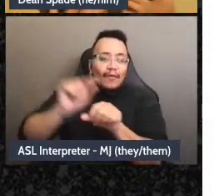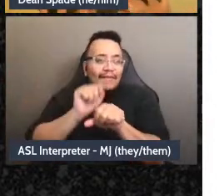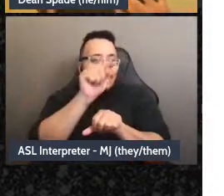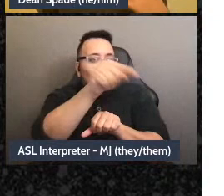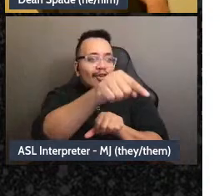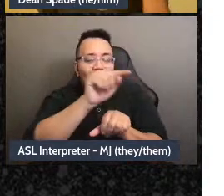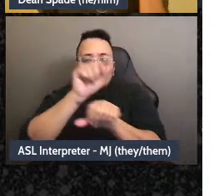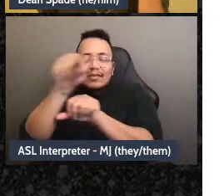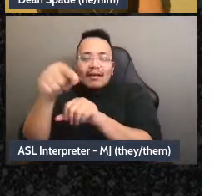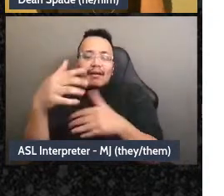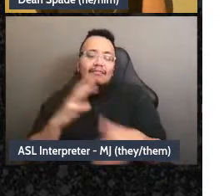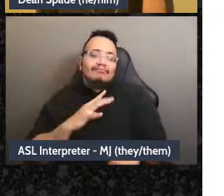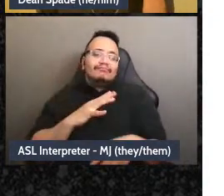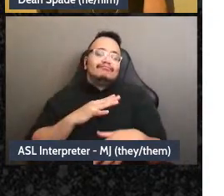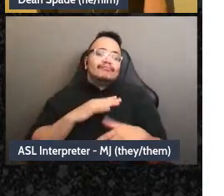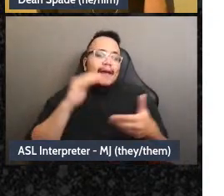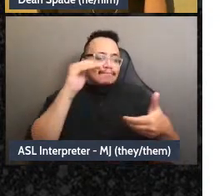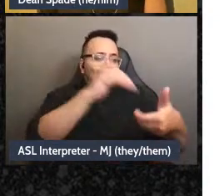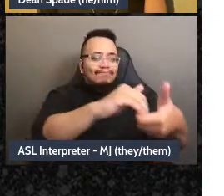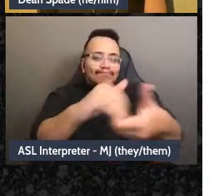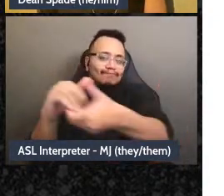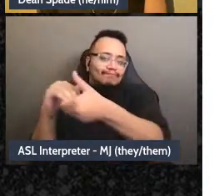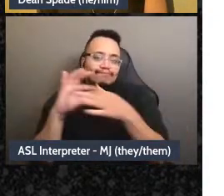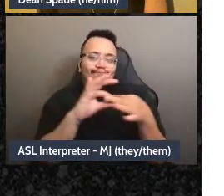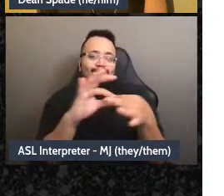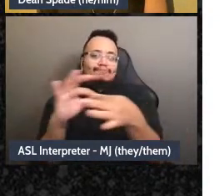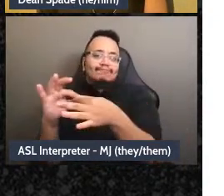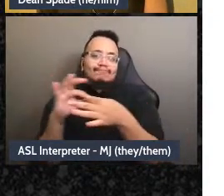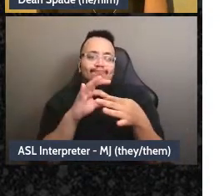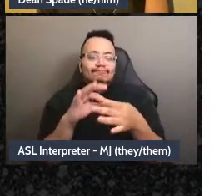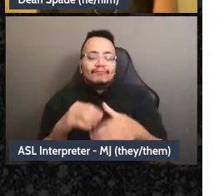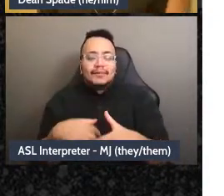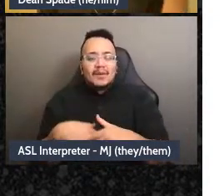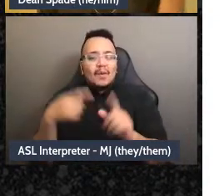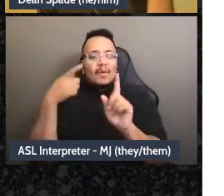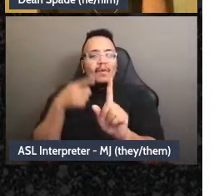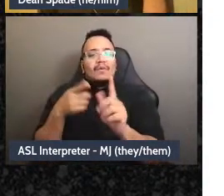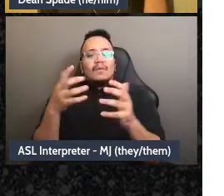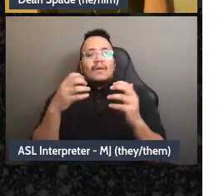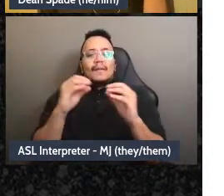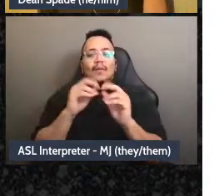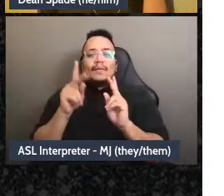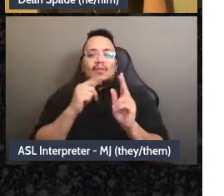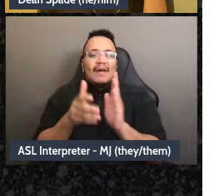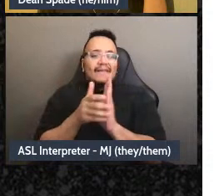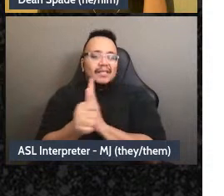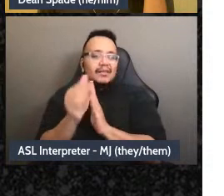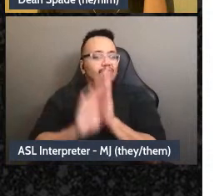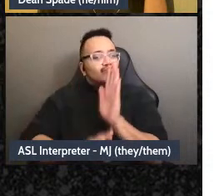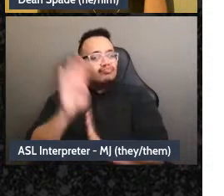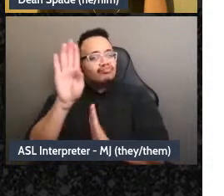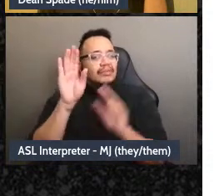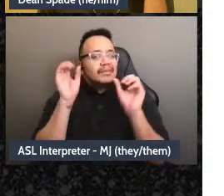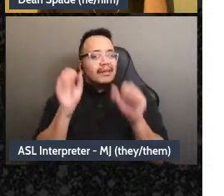we want people to have that much, um, like skill development and sense of ownership and stewardship